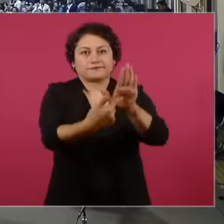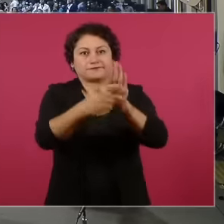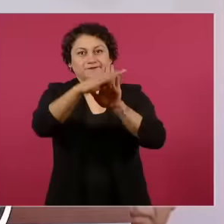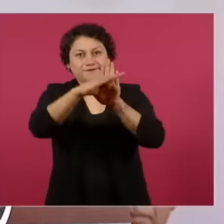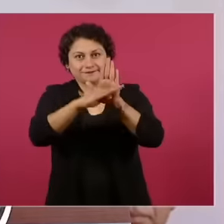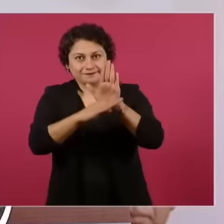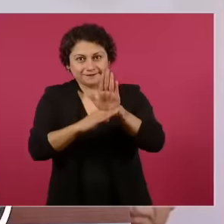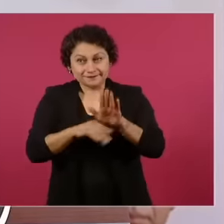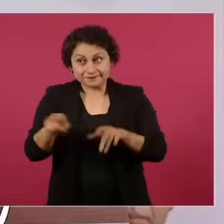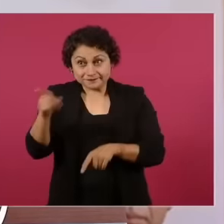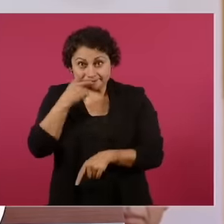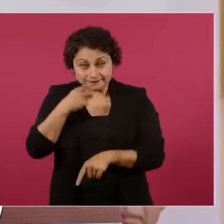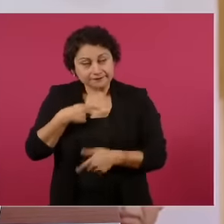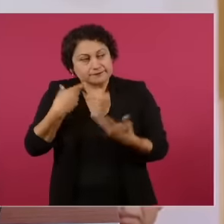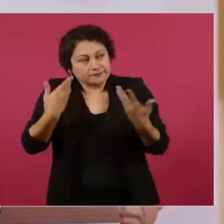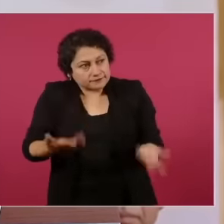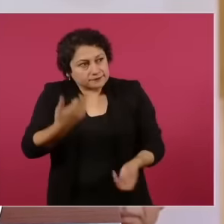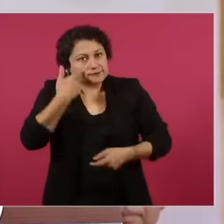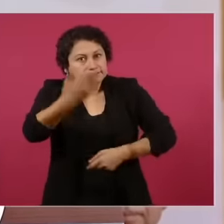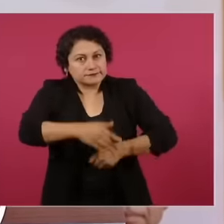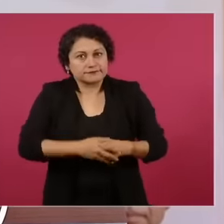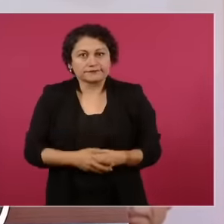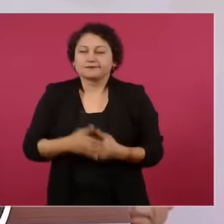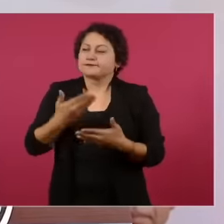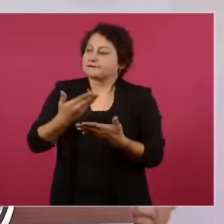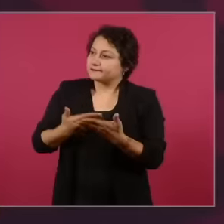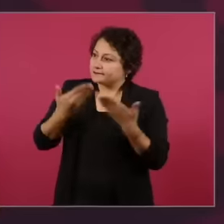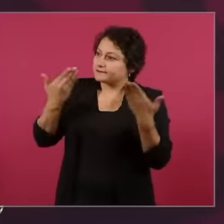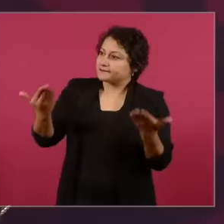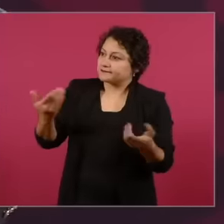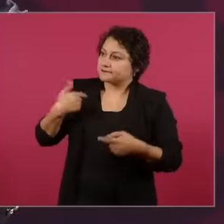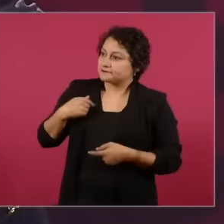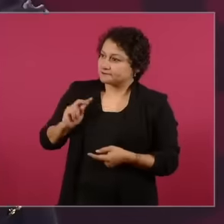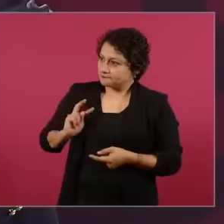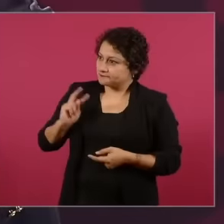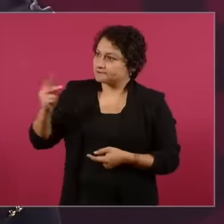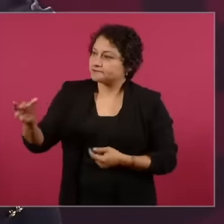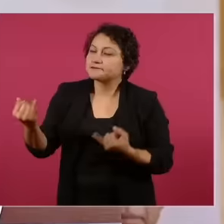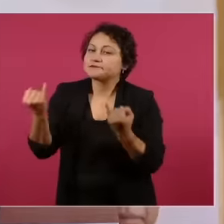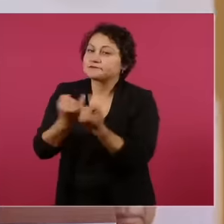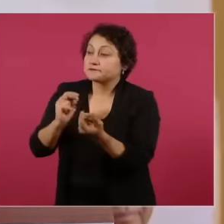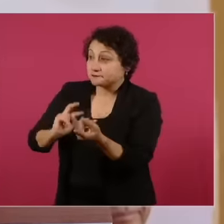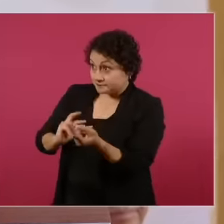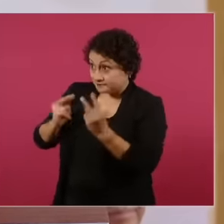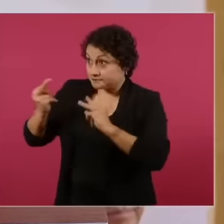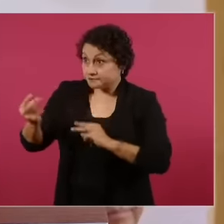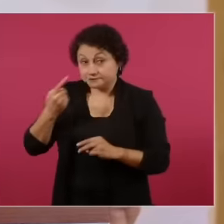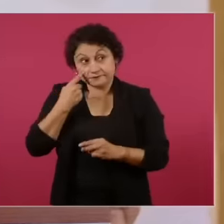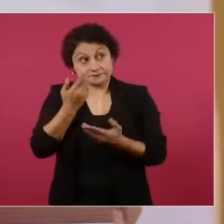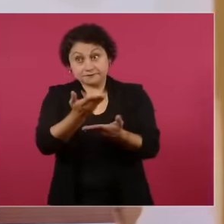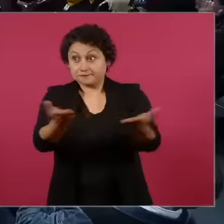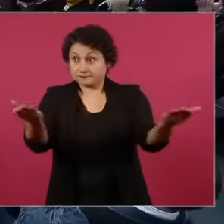the compliment. President, you are already seeing what it causes. Thank you very much,